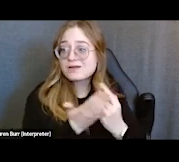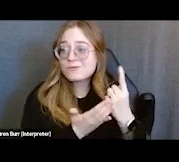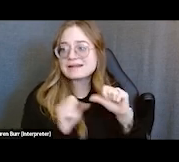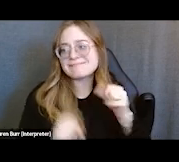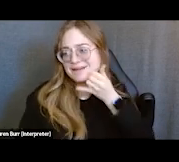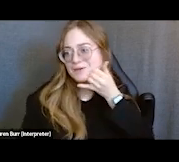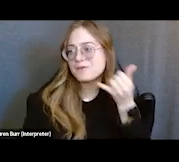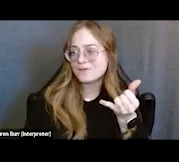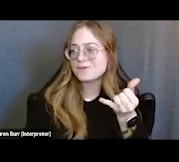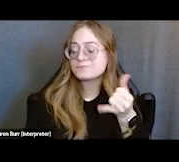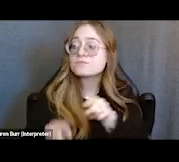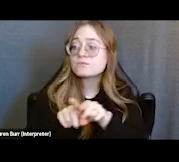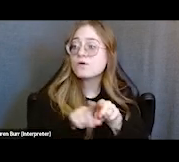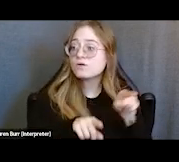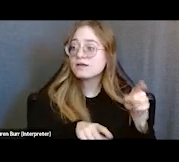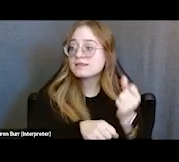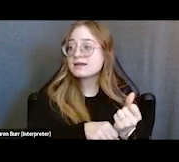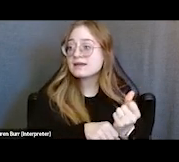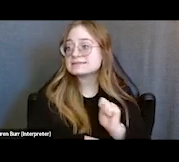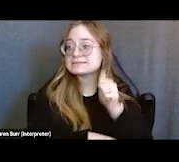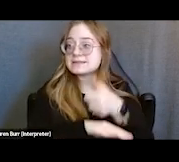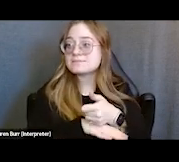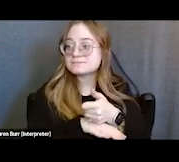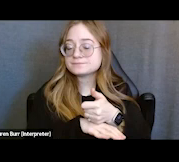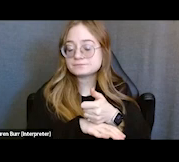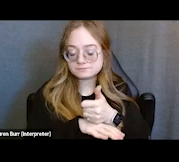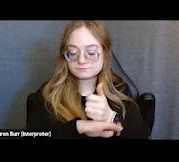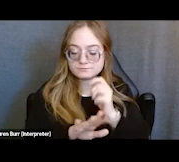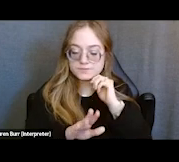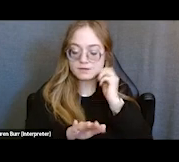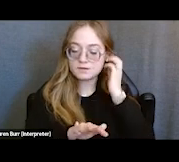They also sent me up with medical assistance.